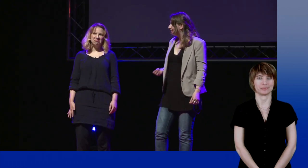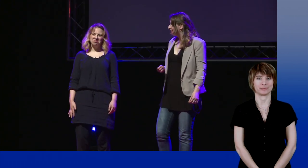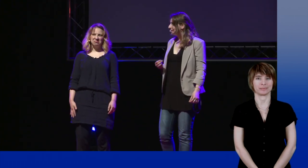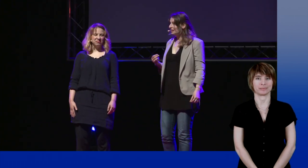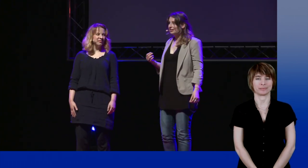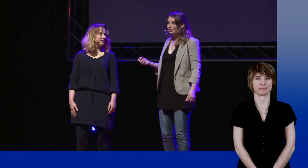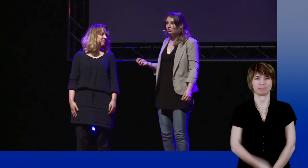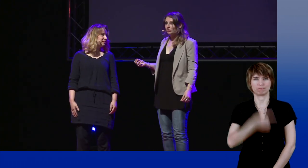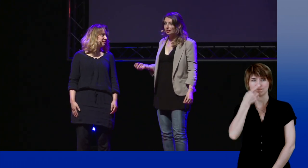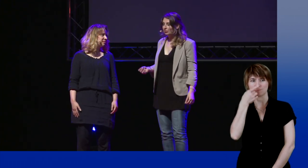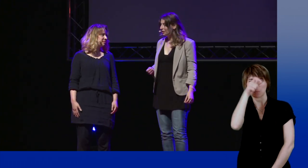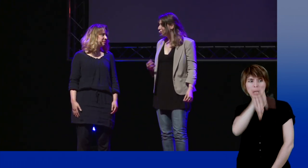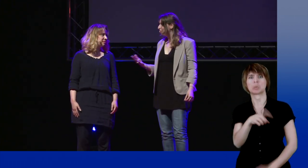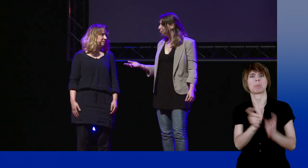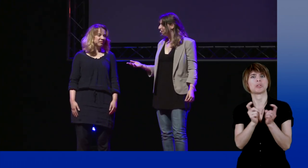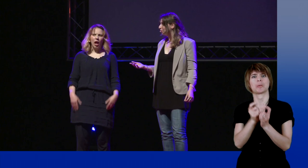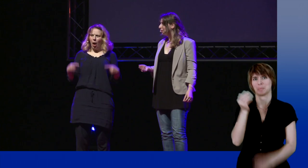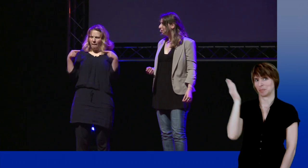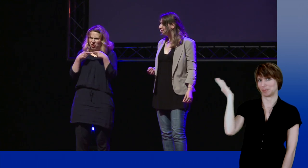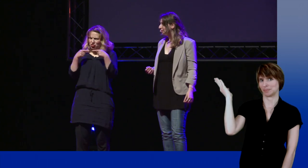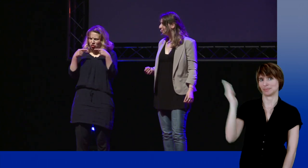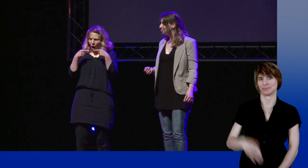If they think someone is bad, they show it like this.